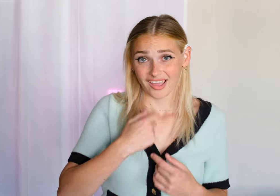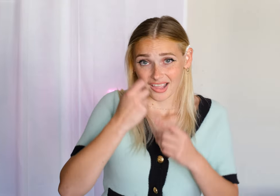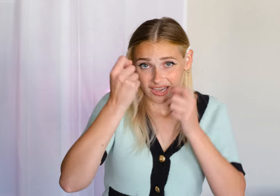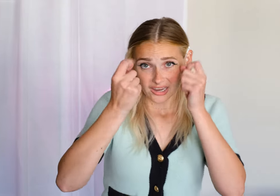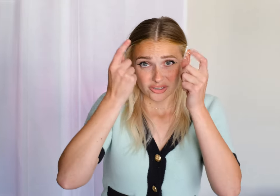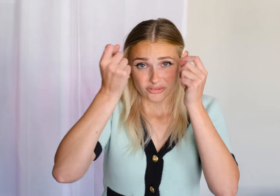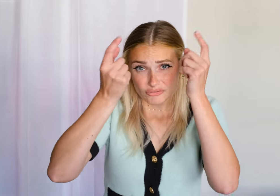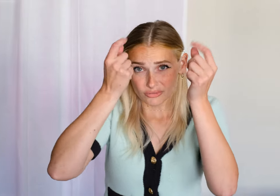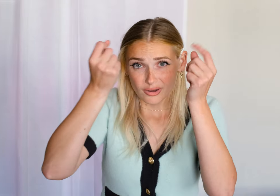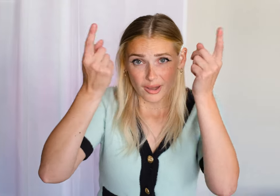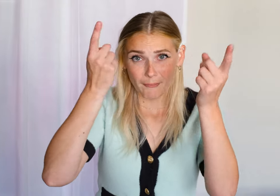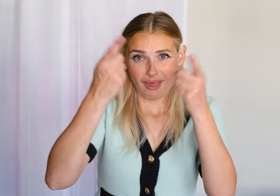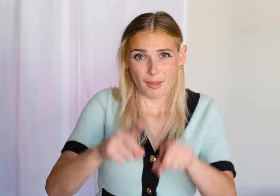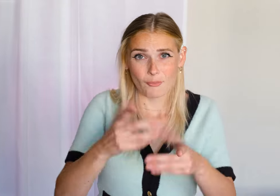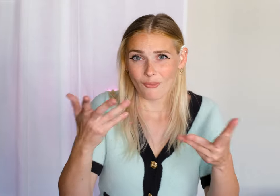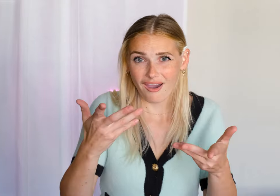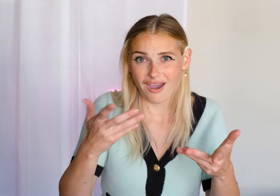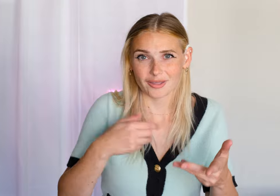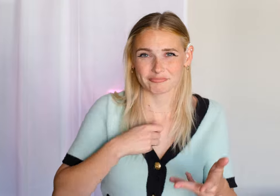🎶I have this dream my daughter-in-law kills me for the money 🎶